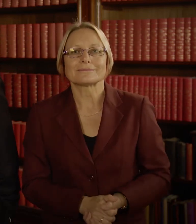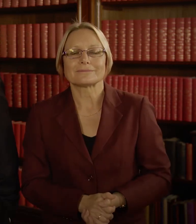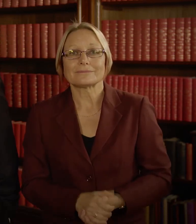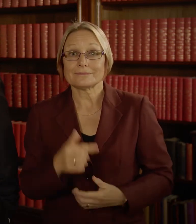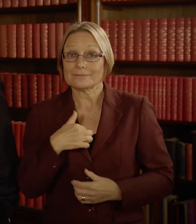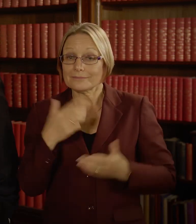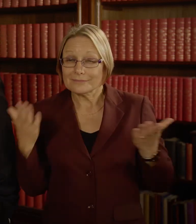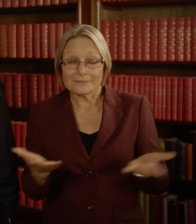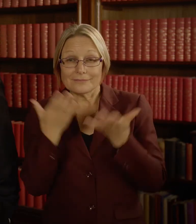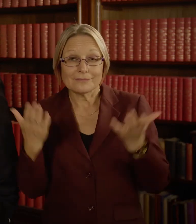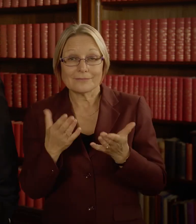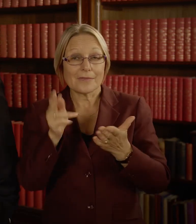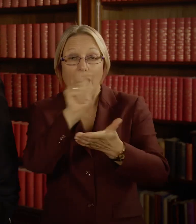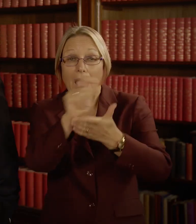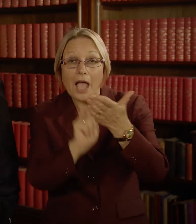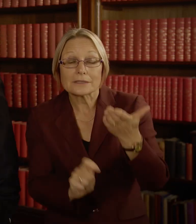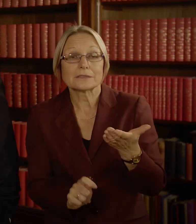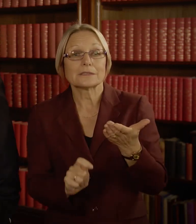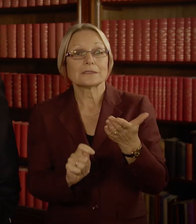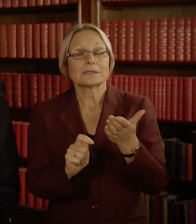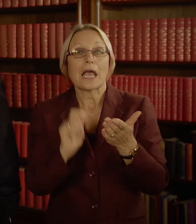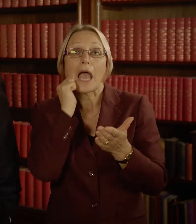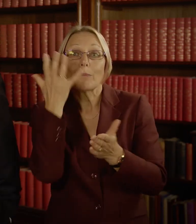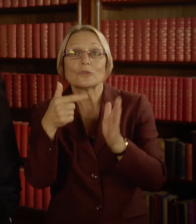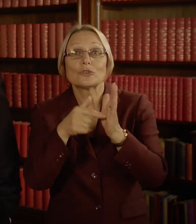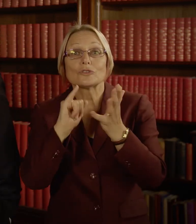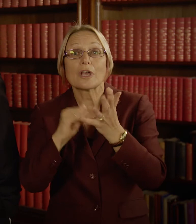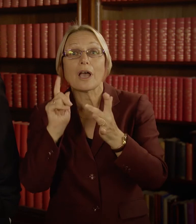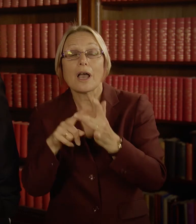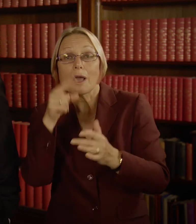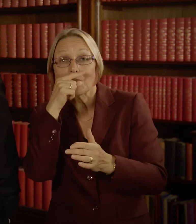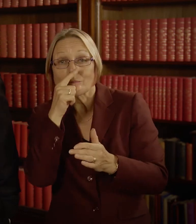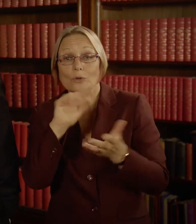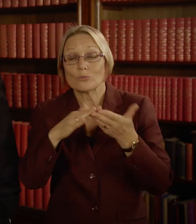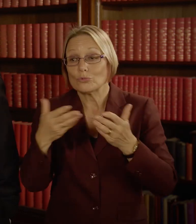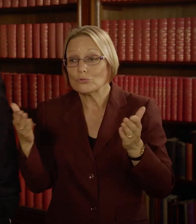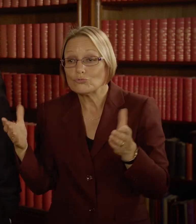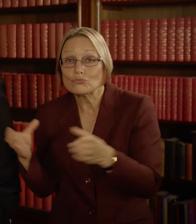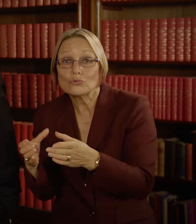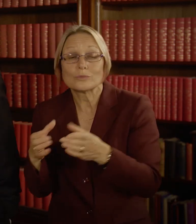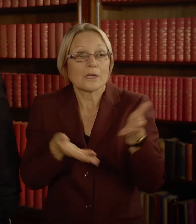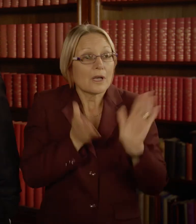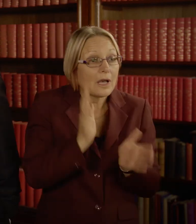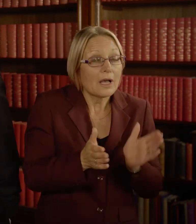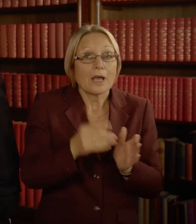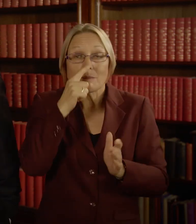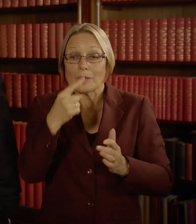I encourage artists, Aboriginal and Torres Strait Islanders, community groups, athletes, event organisers and small